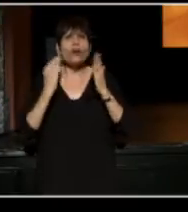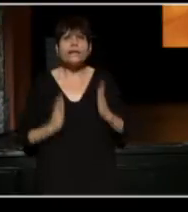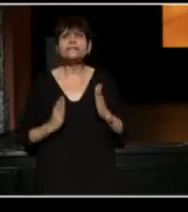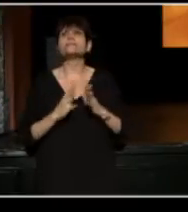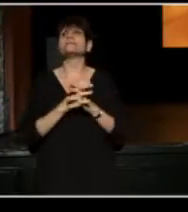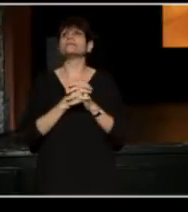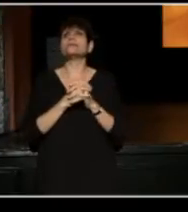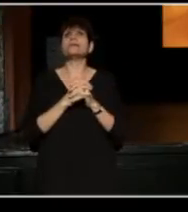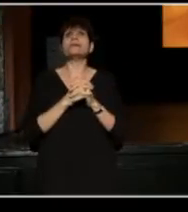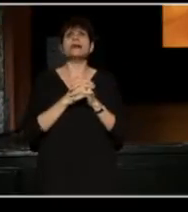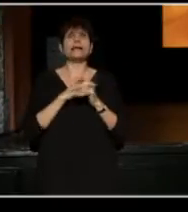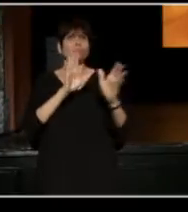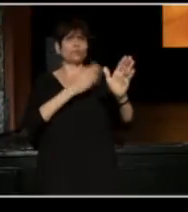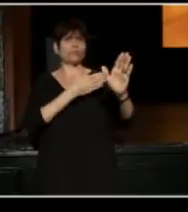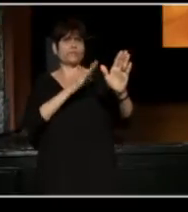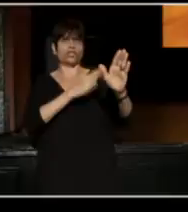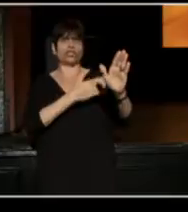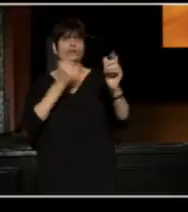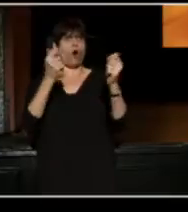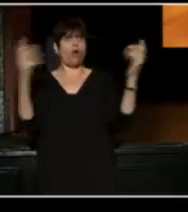and musicians, all from the Cleveland area.